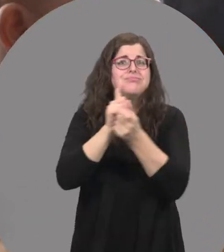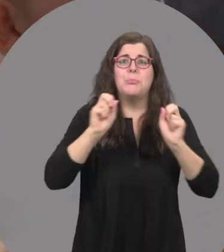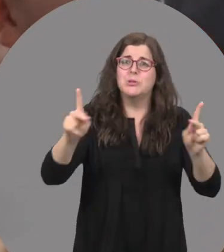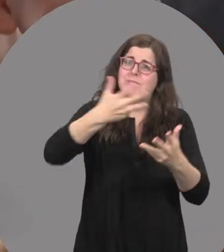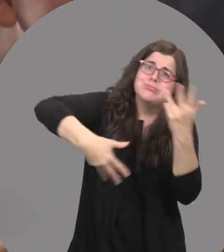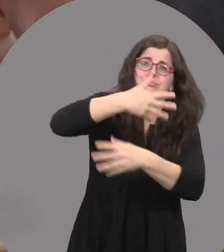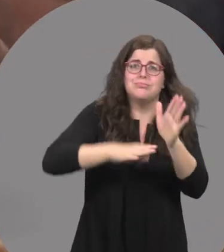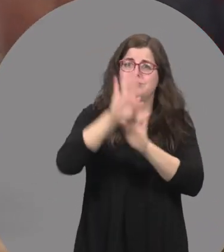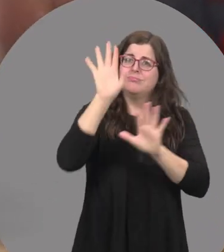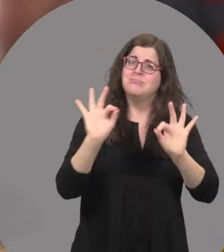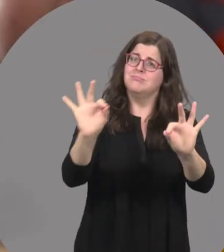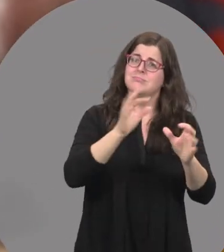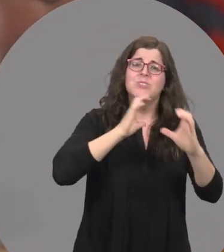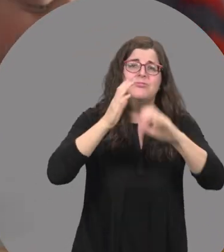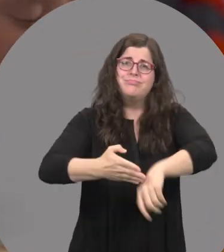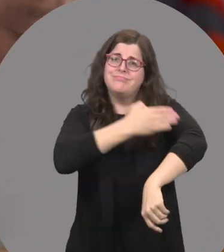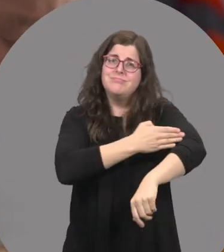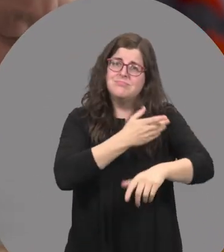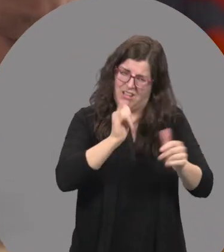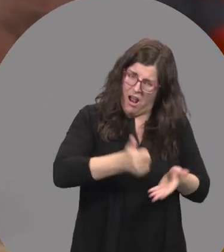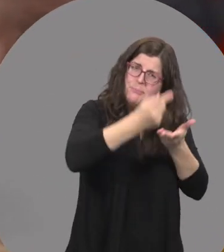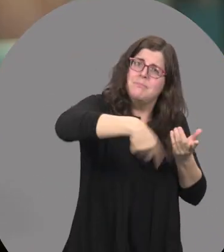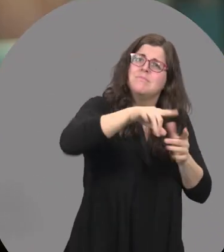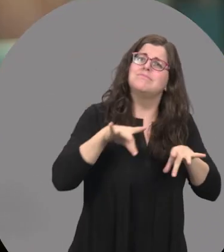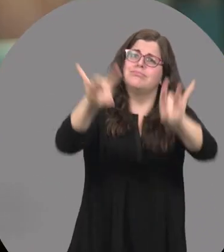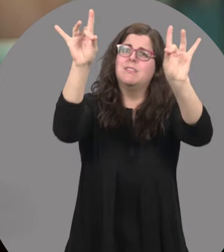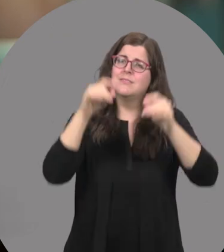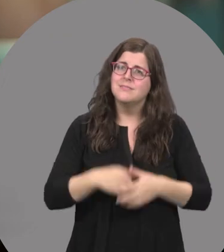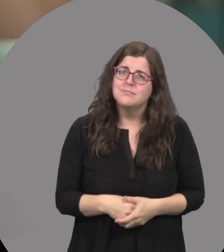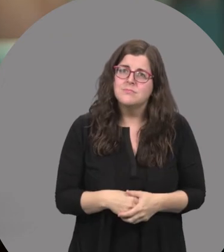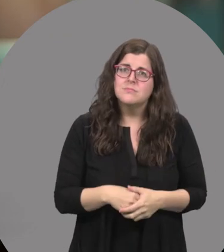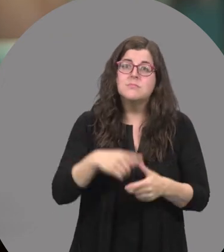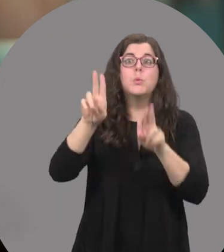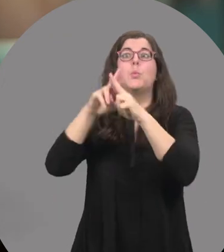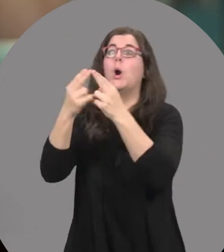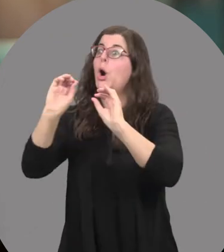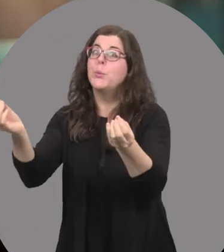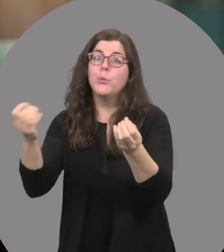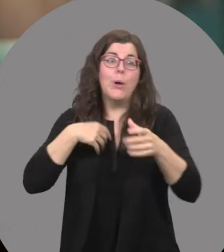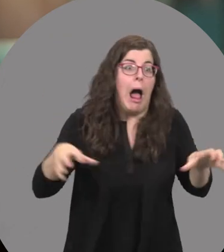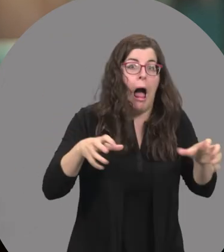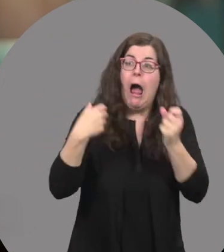and improve language skills and all of that. We’d never have done any of that without that support.